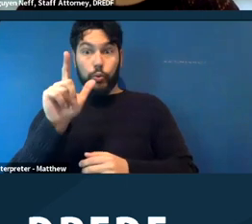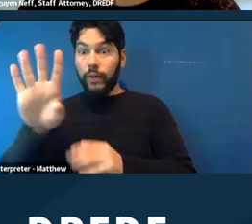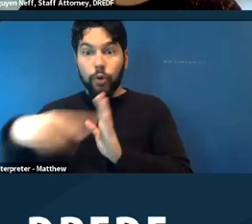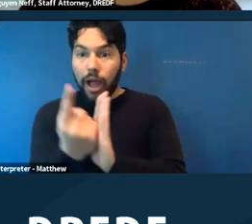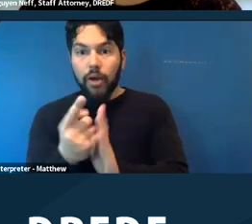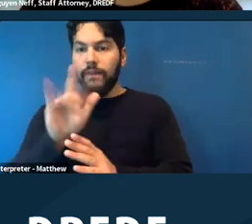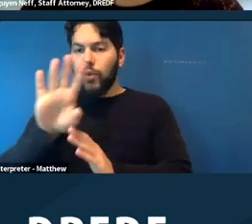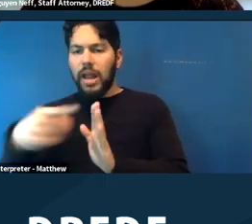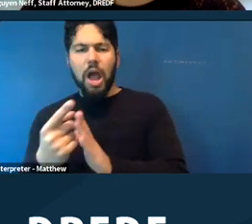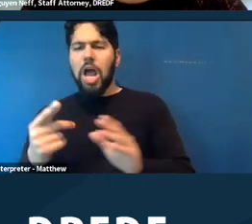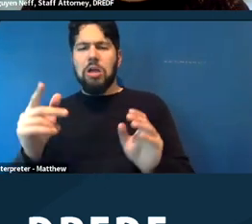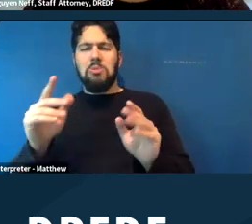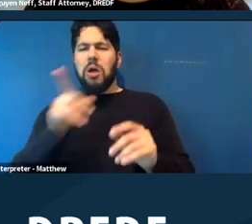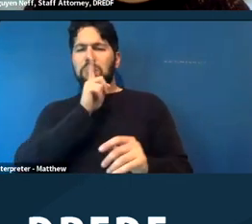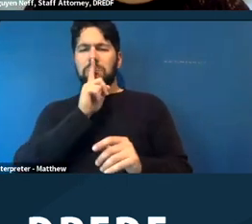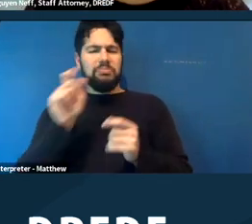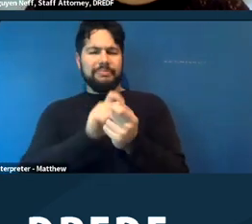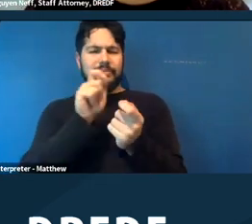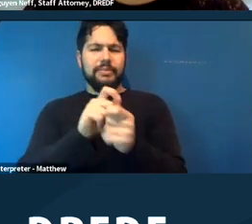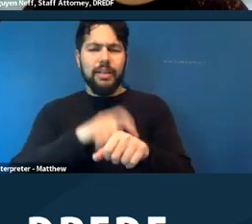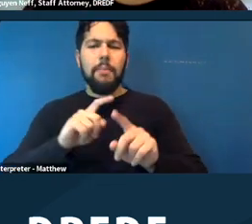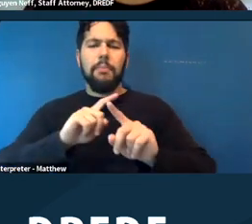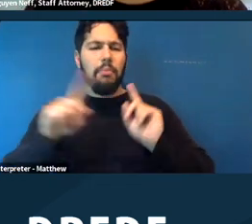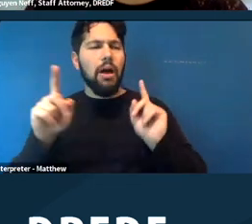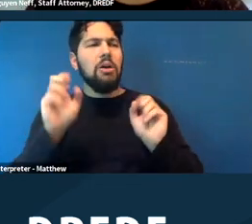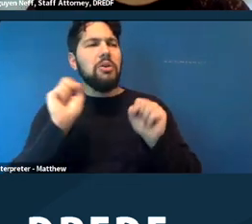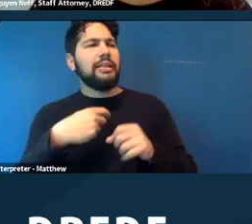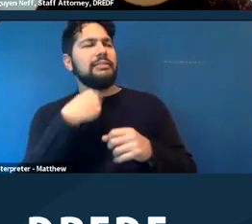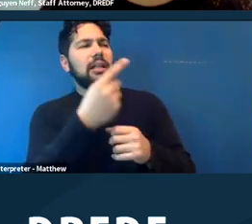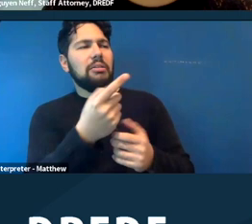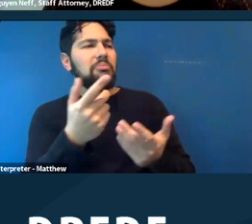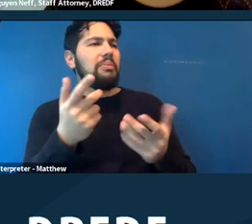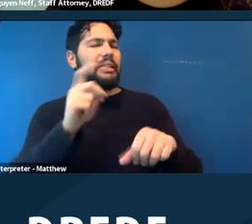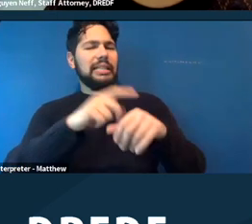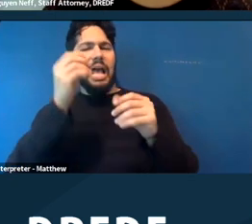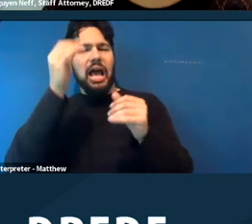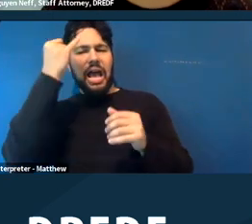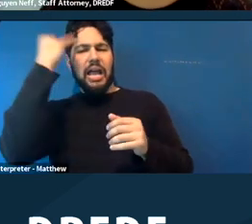hours or something like that, but it's helpful to give a time line because one, in some situations,